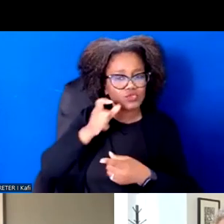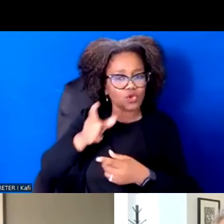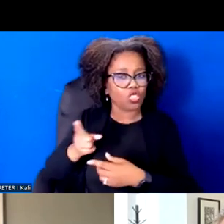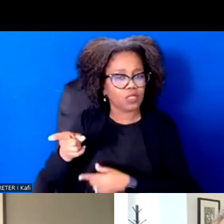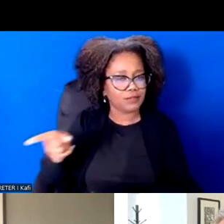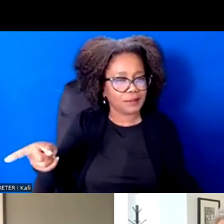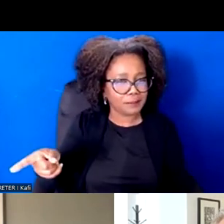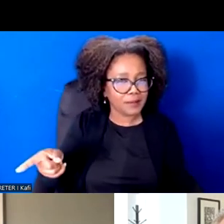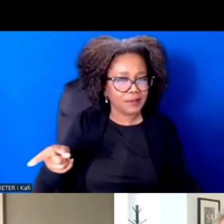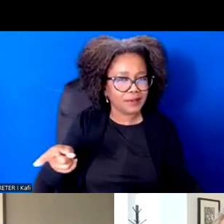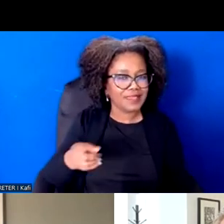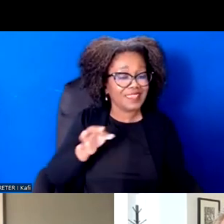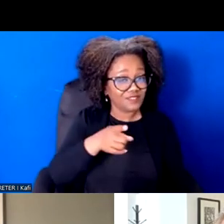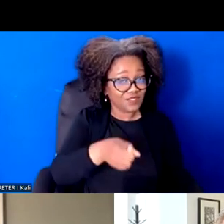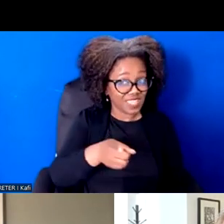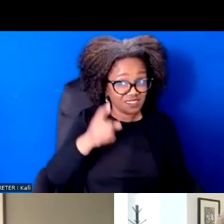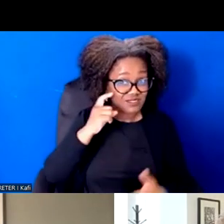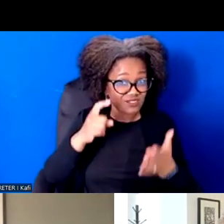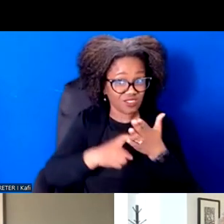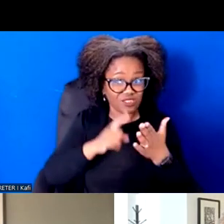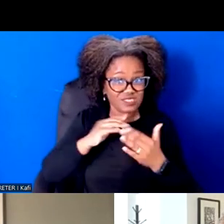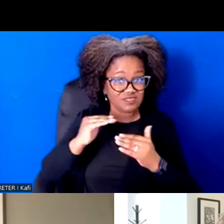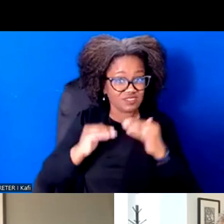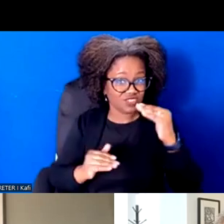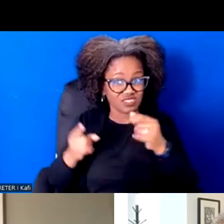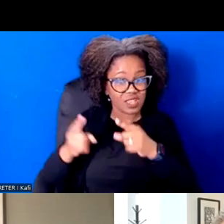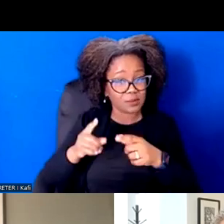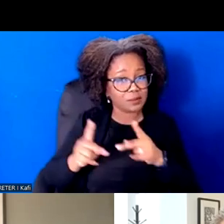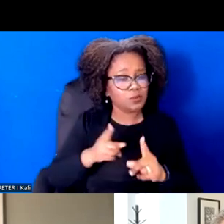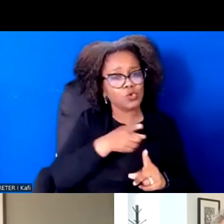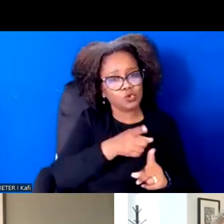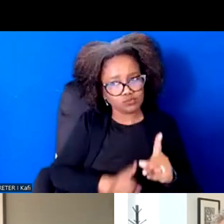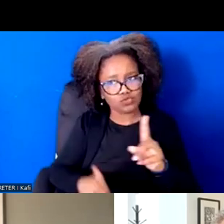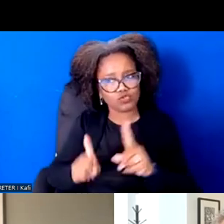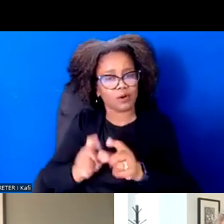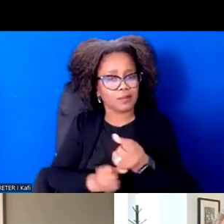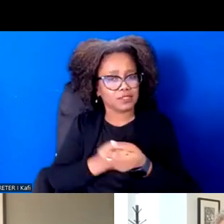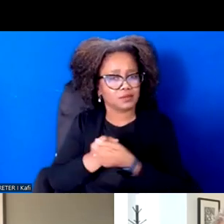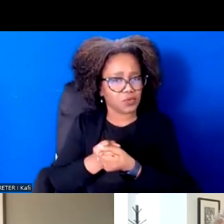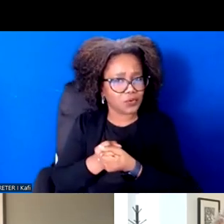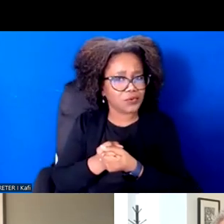So solidarity is a lot about bridging, but it's also about drawing the line because literally